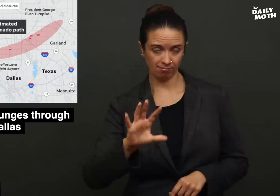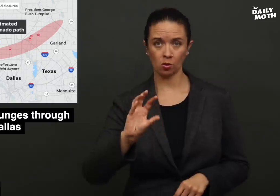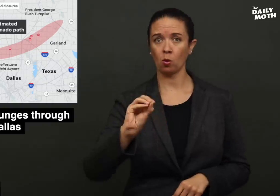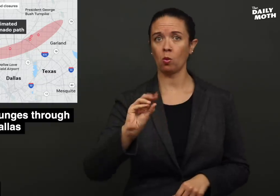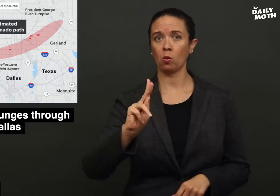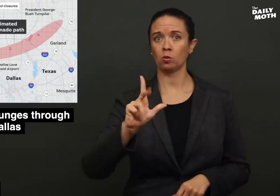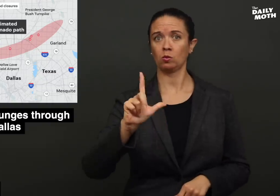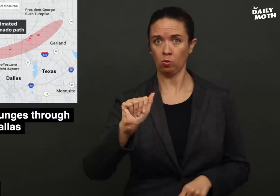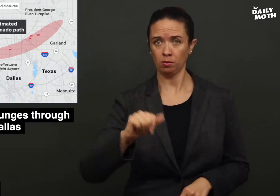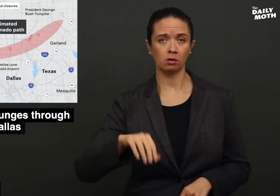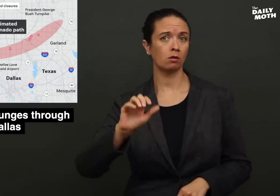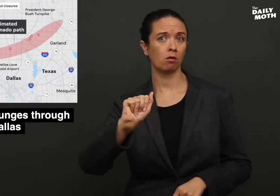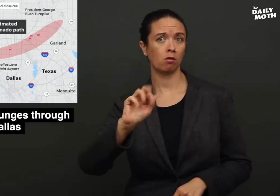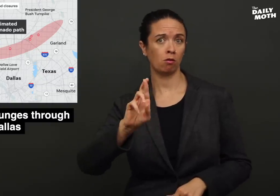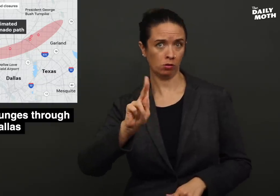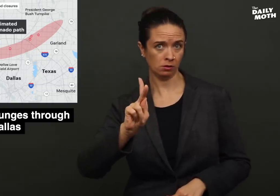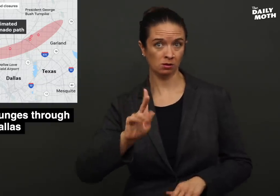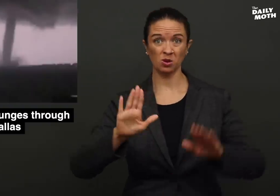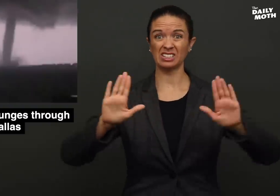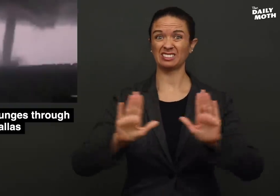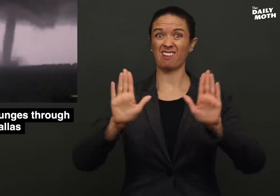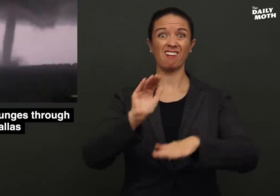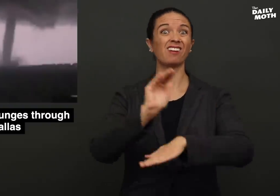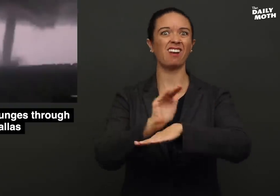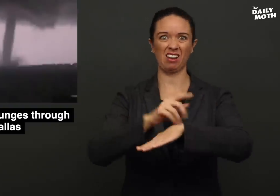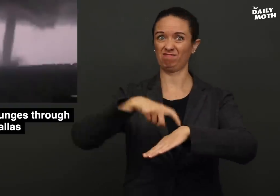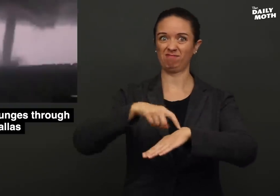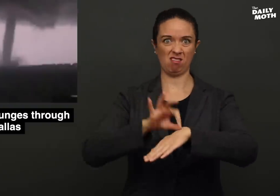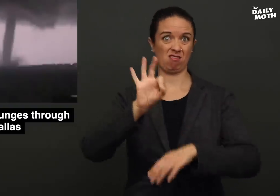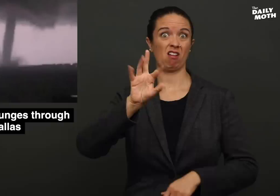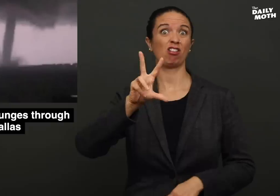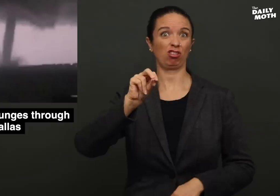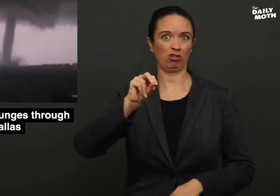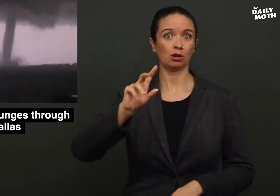Oklahoma, and Arkansas. On Sunday night at 9:30pm,